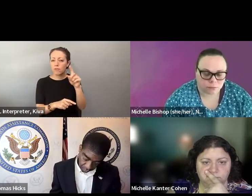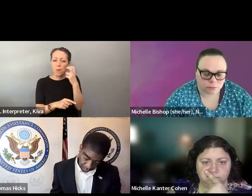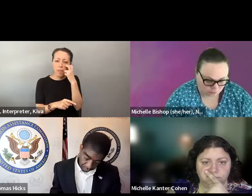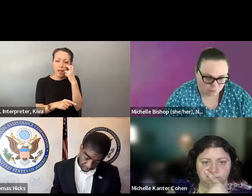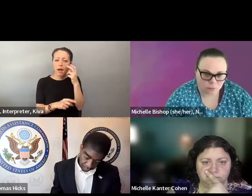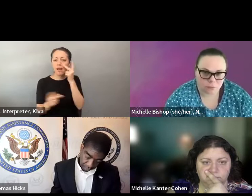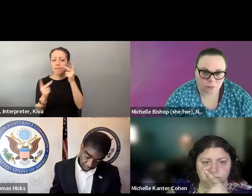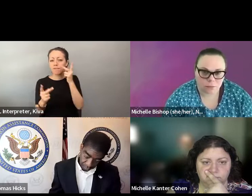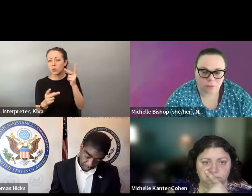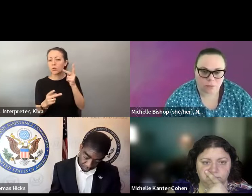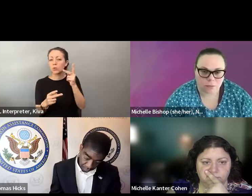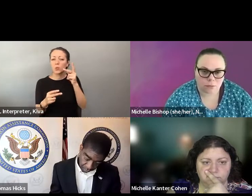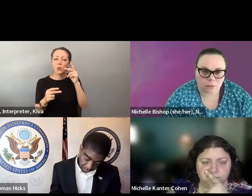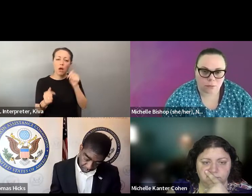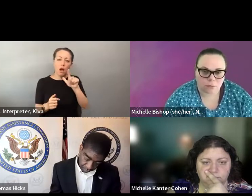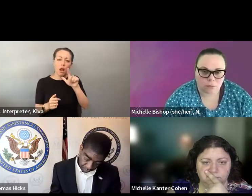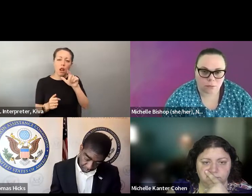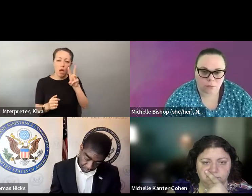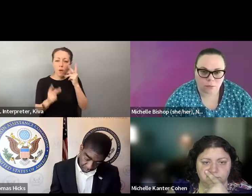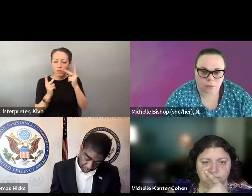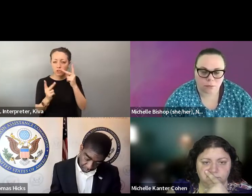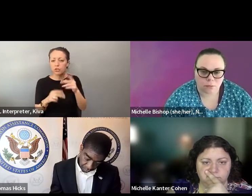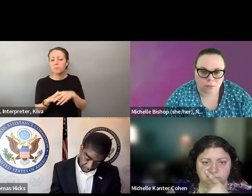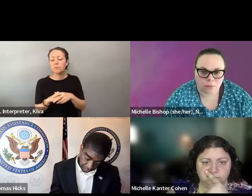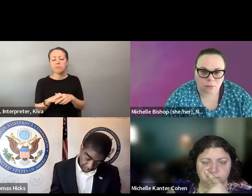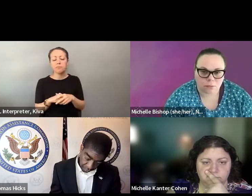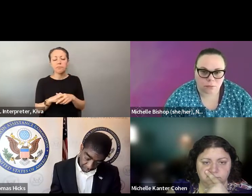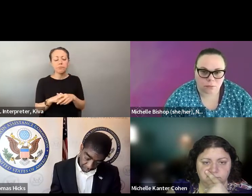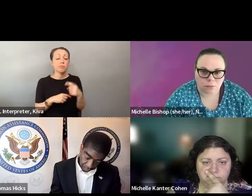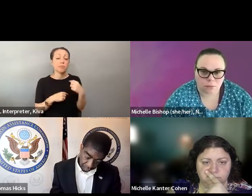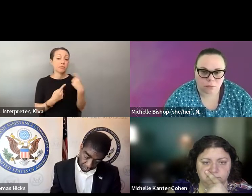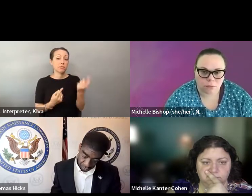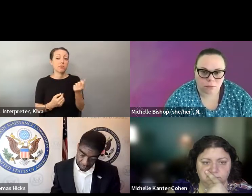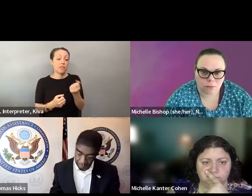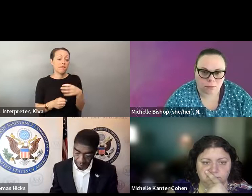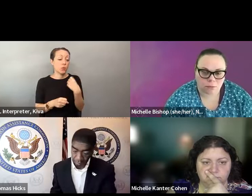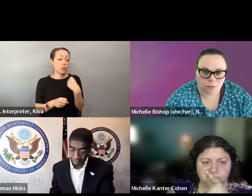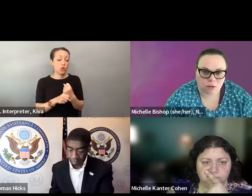I think we can. You know one thing that yeah, with disability, red Florida is advocated, for consistently is making the websites readable by scanners that some voters with you know, revision impaired to use that's something that county supervisors could do and we could. supervisors could do and we could advocate at the local Advocate at the local level, for you know, there we we've been focusing a lot of the last couple of years.